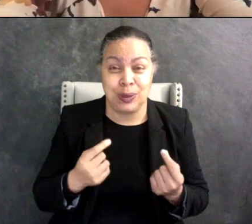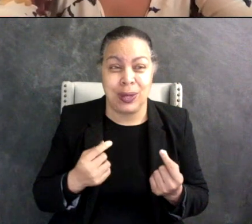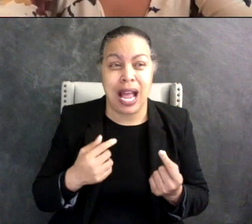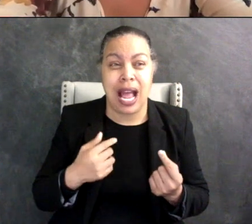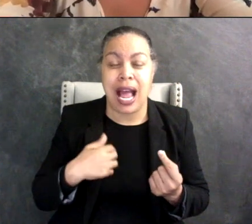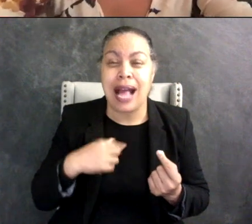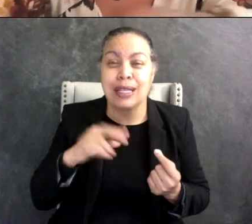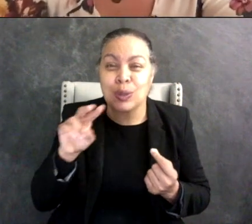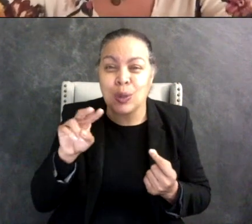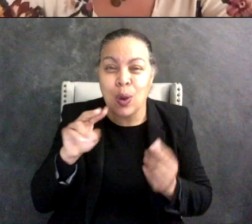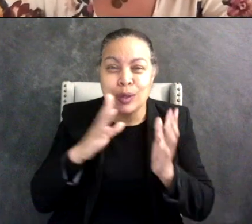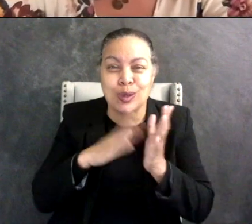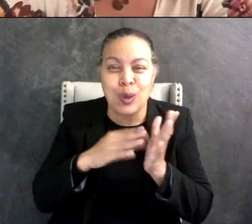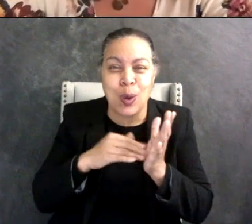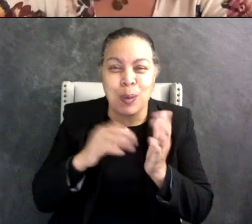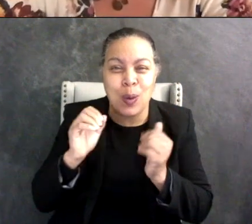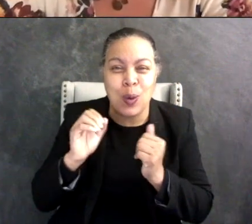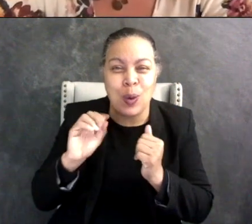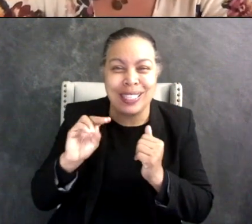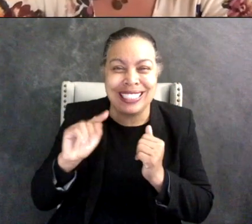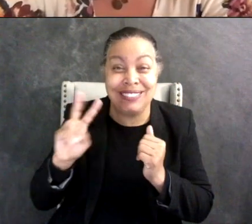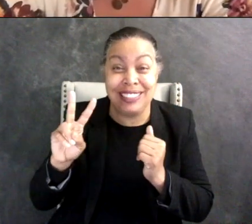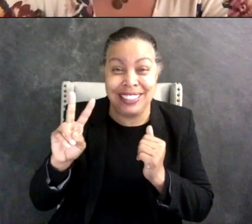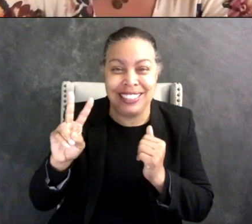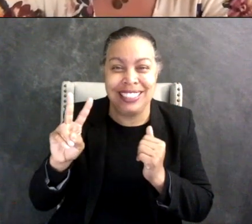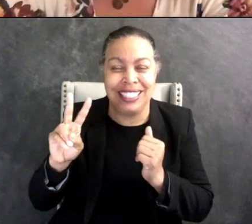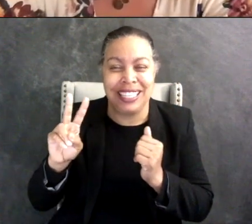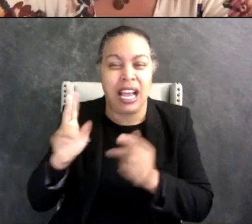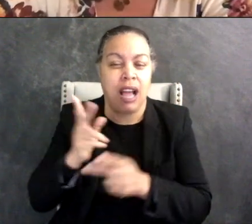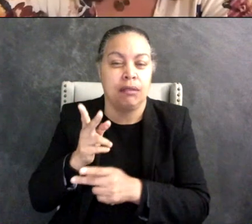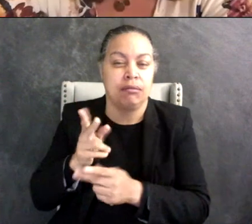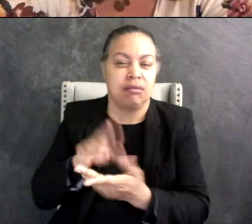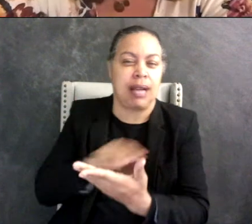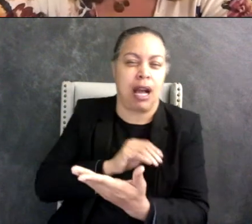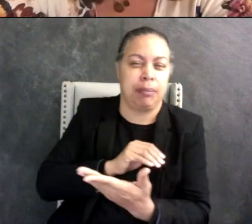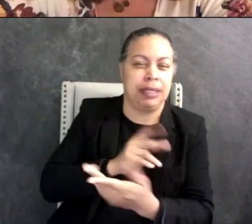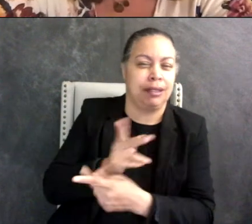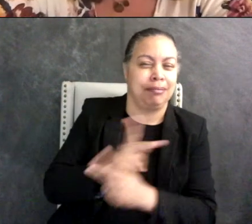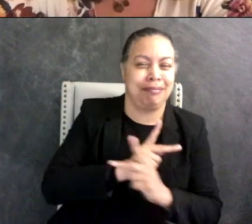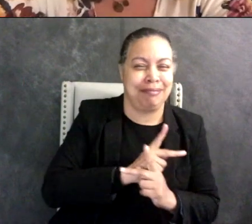operas that my mother watched and they thought it was funny, so personally like I think my